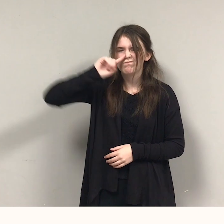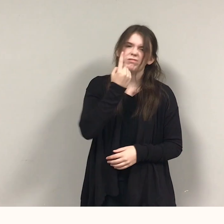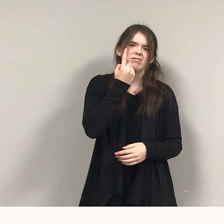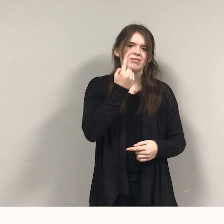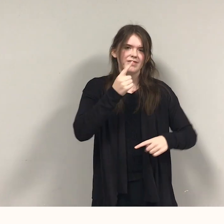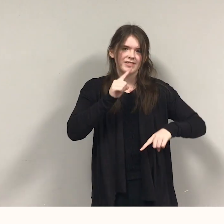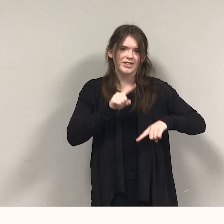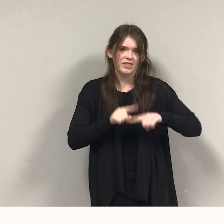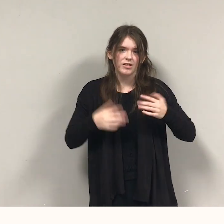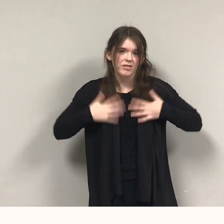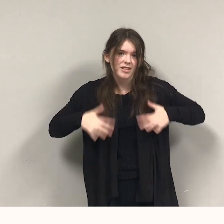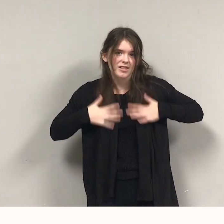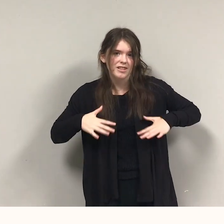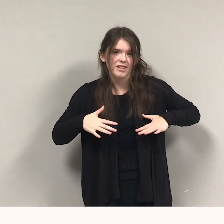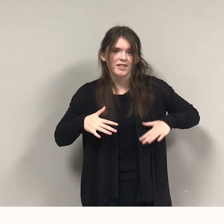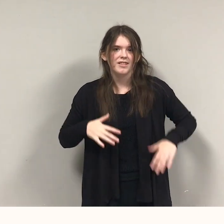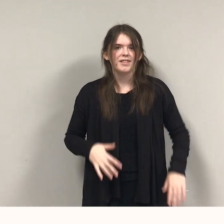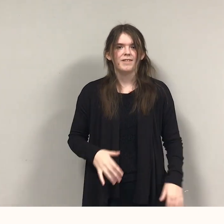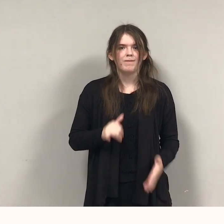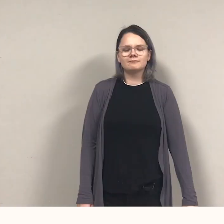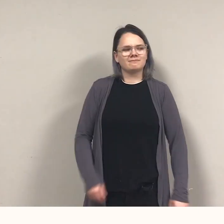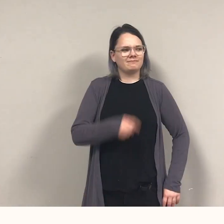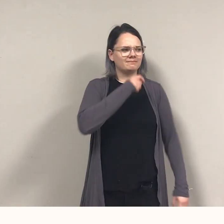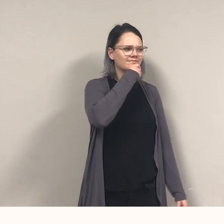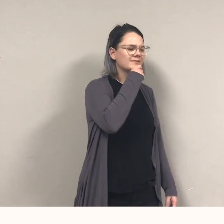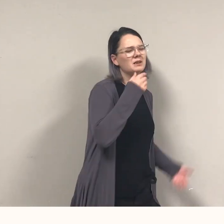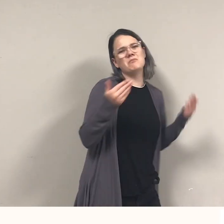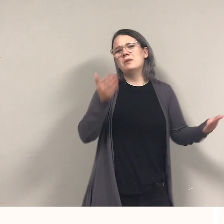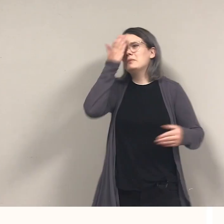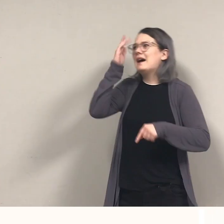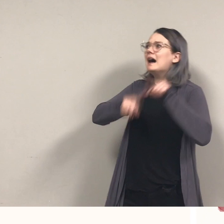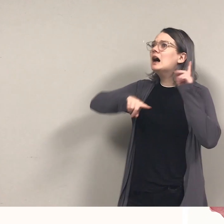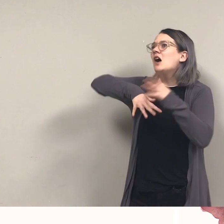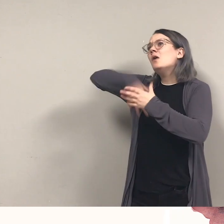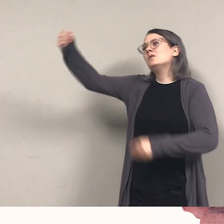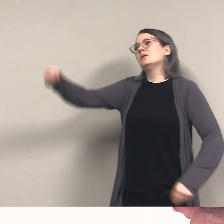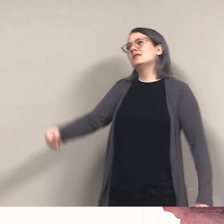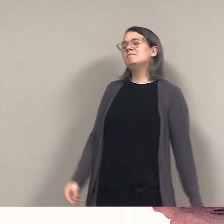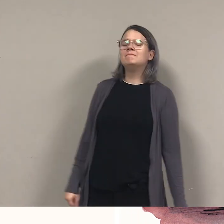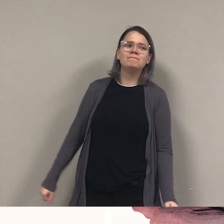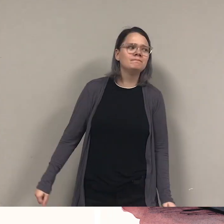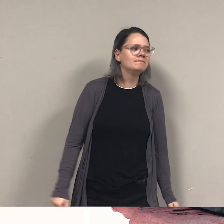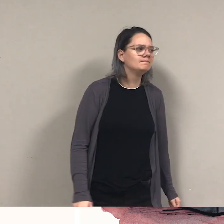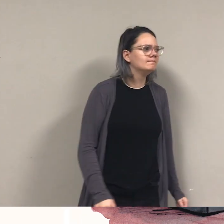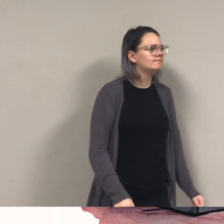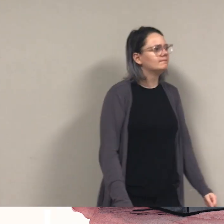Maybe Pirate can't go out. Wait a minute, what about —